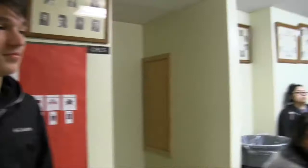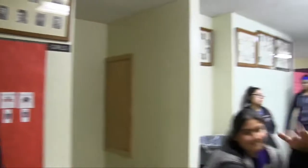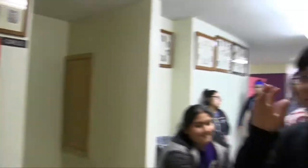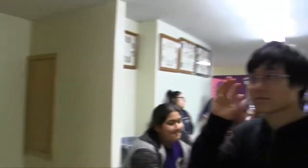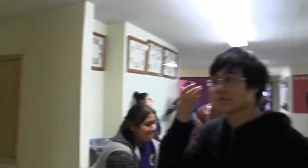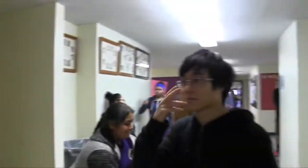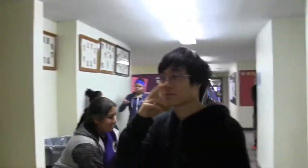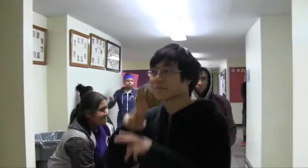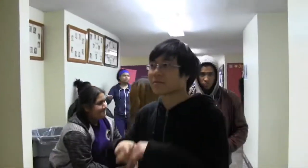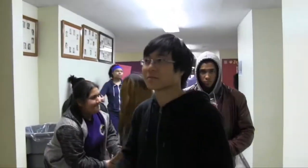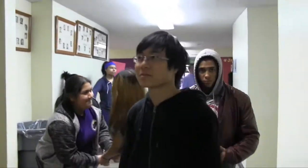That sounds fun!